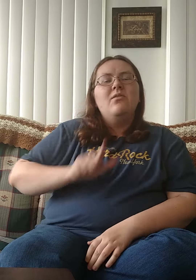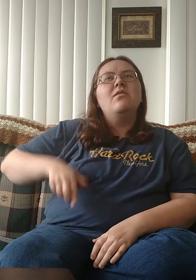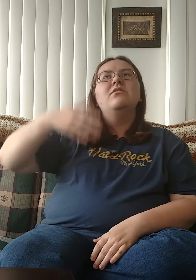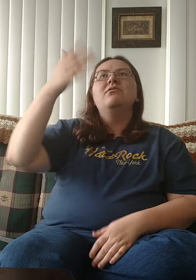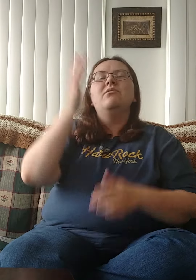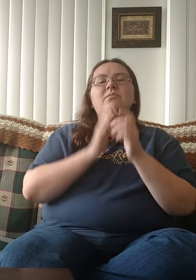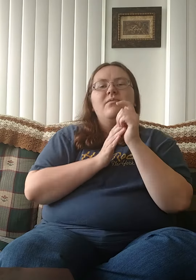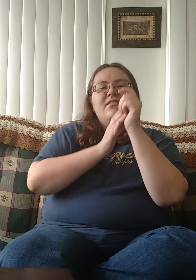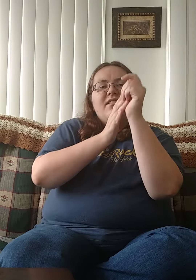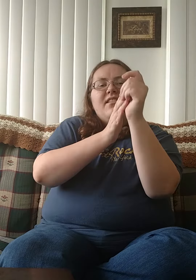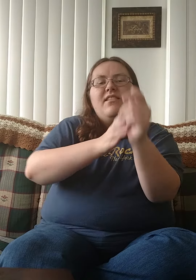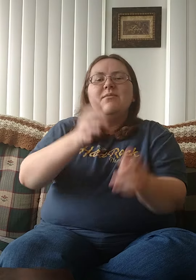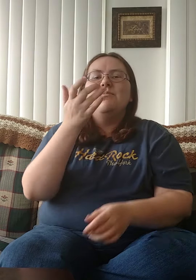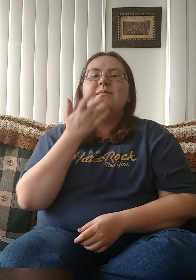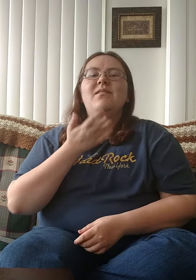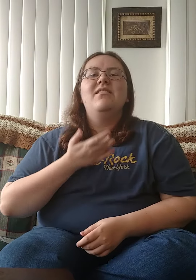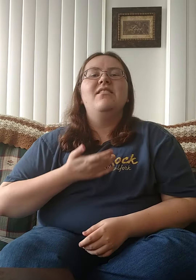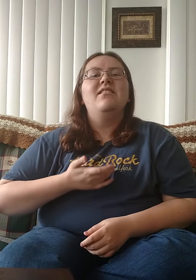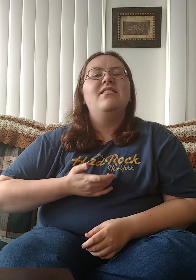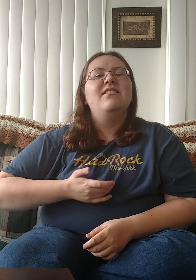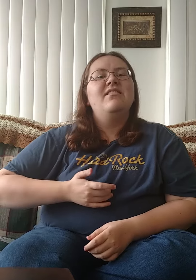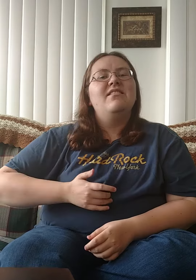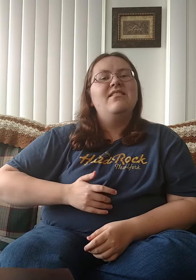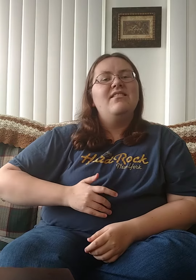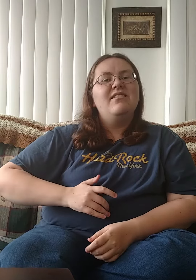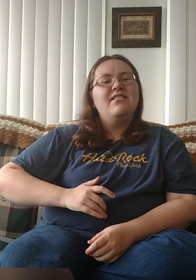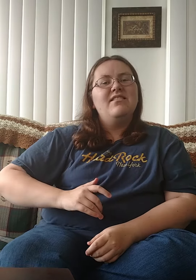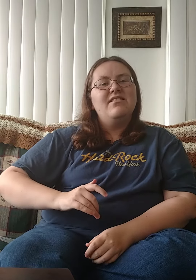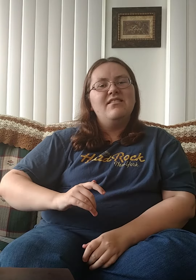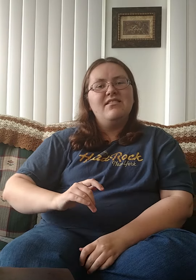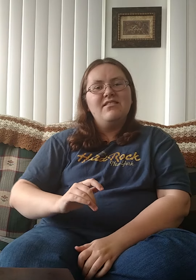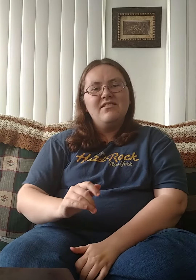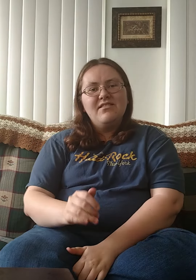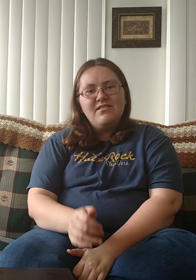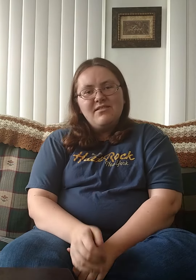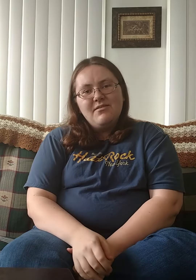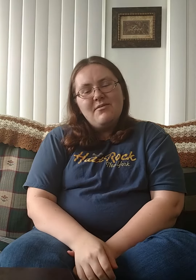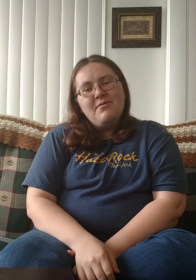Lord, you lead me